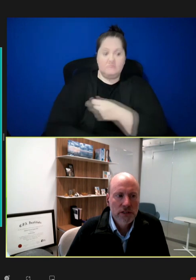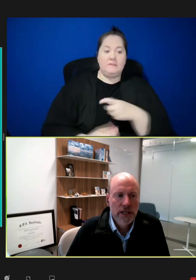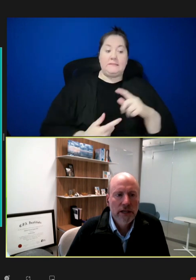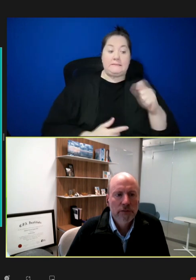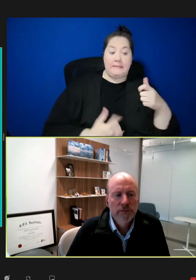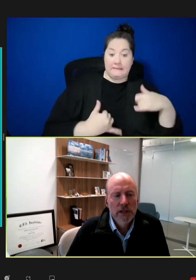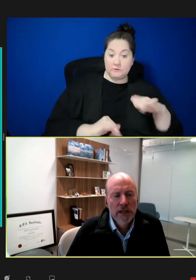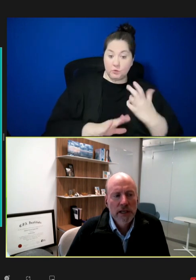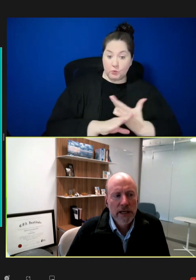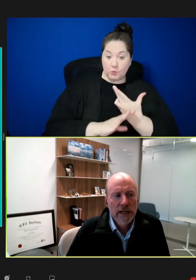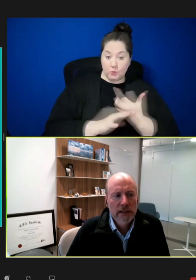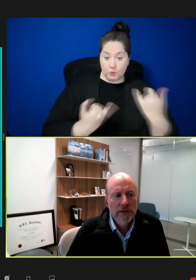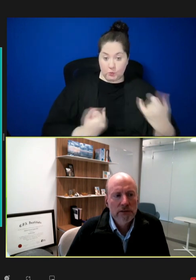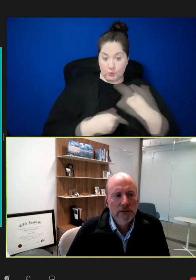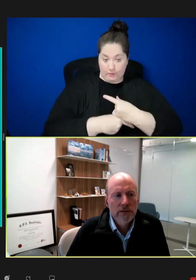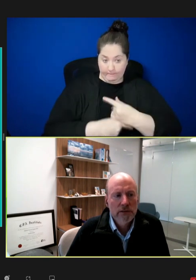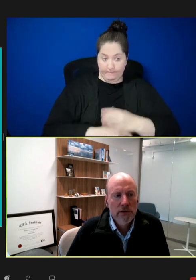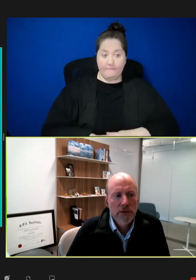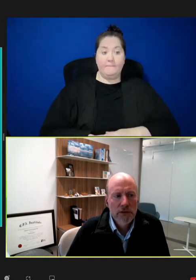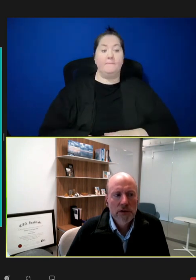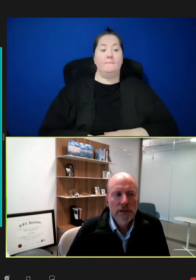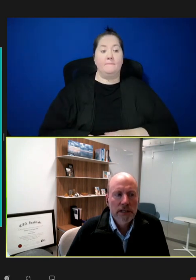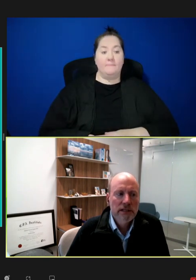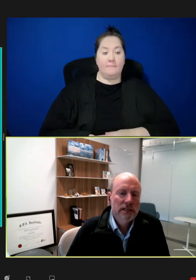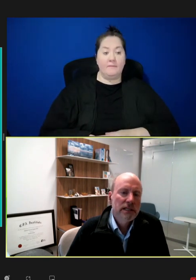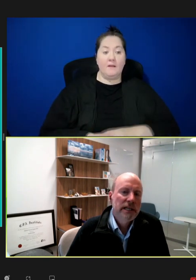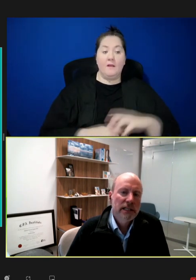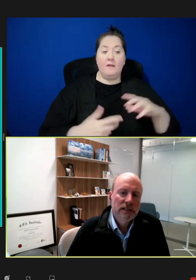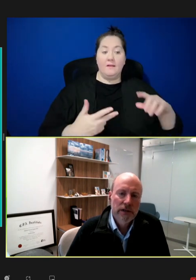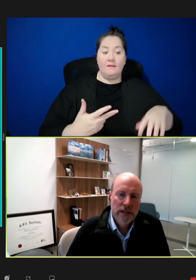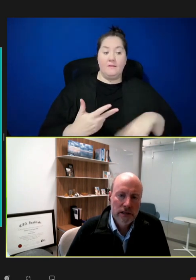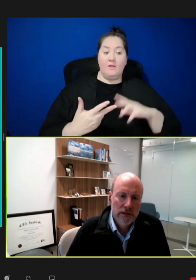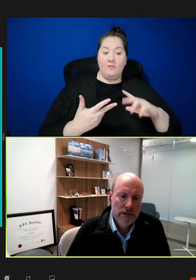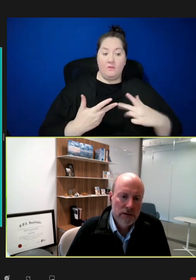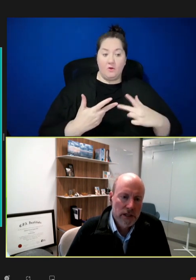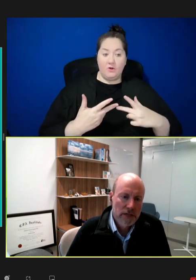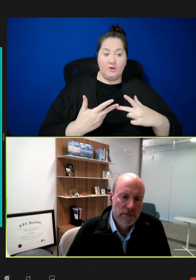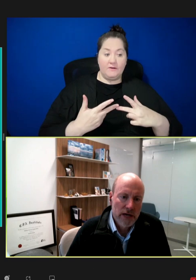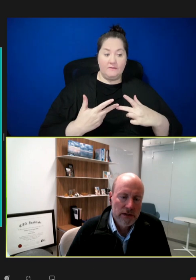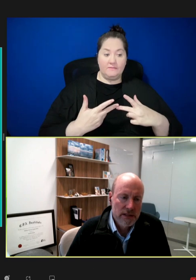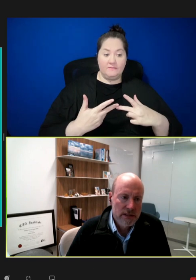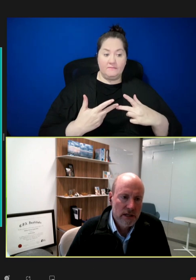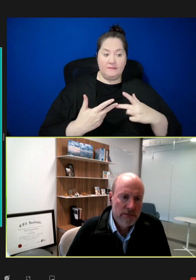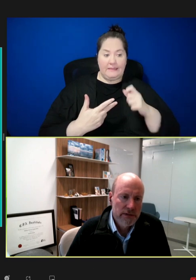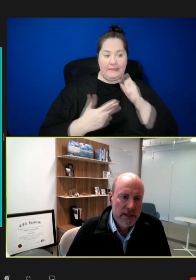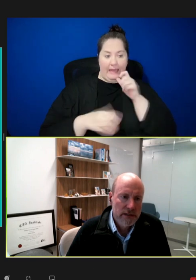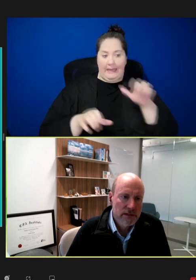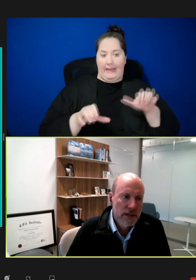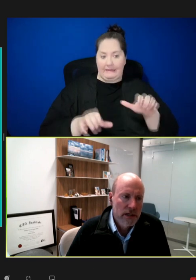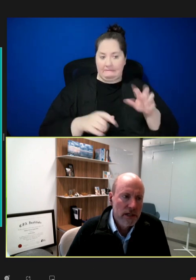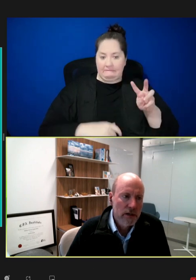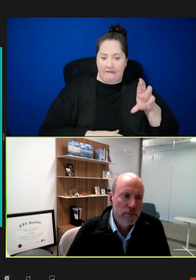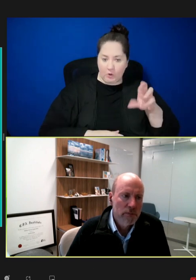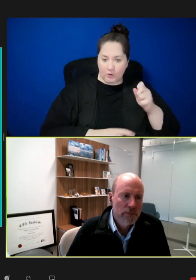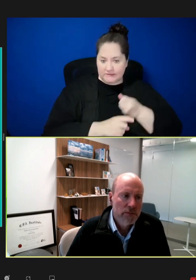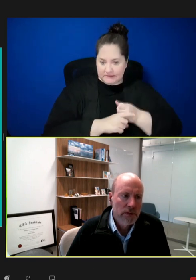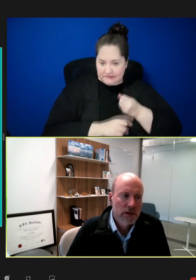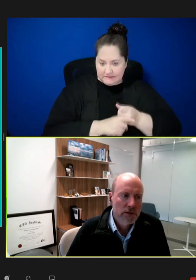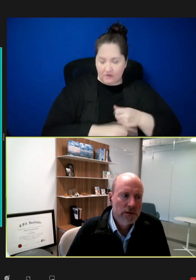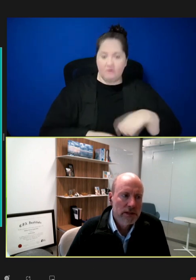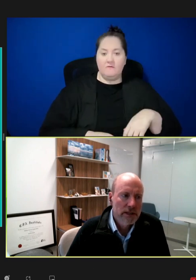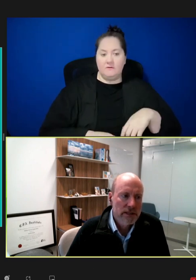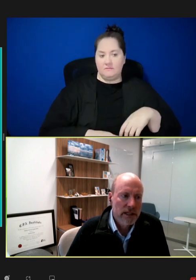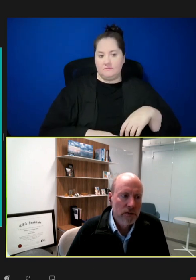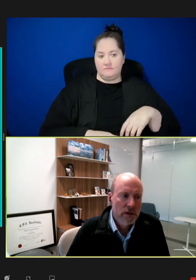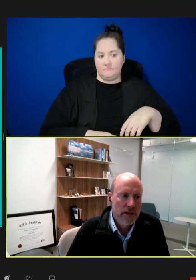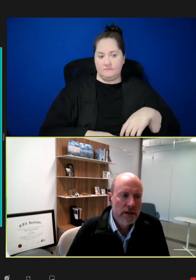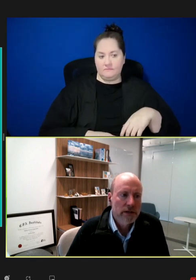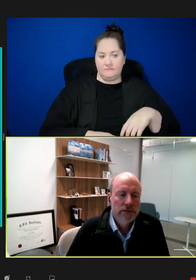today. And third is the inactivated virus itself. That is the second one there,